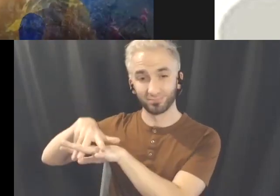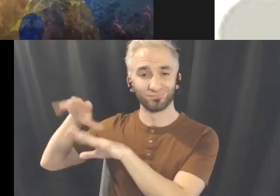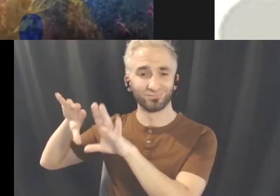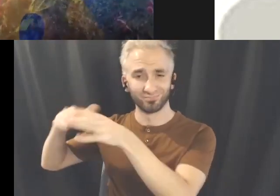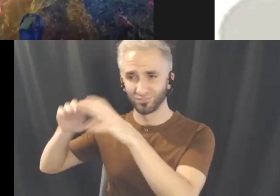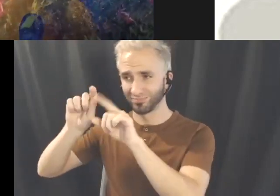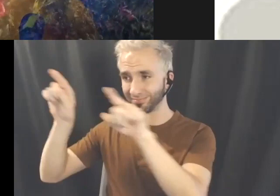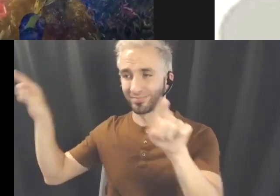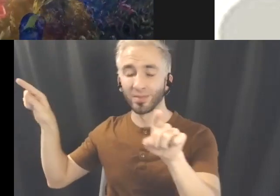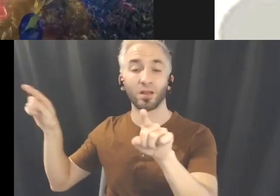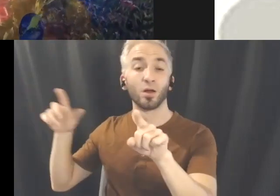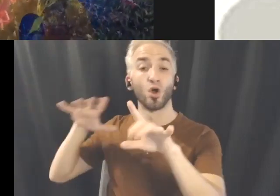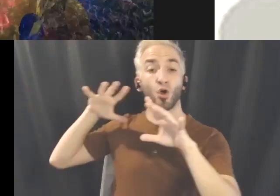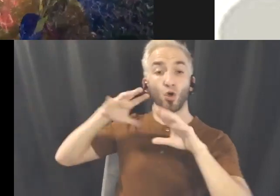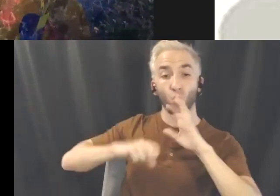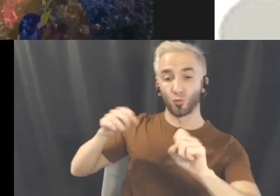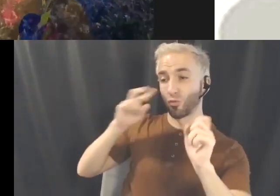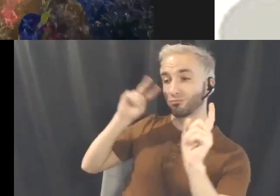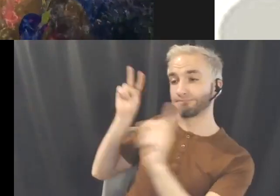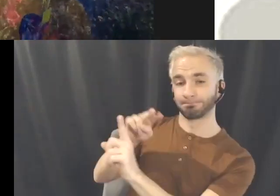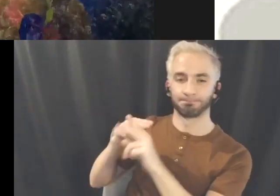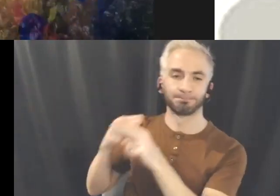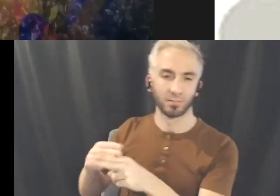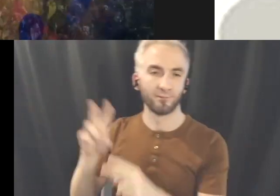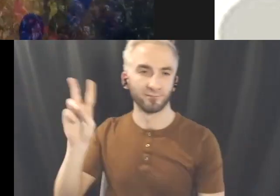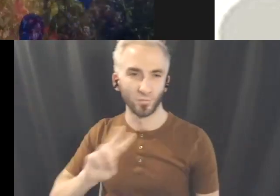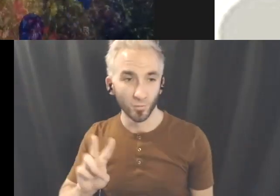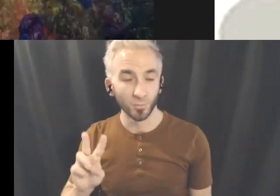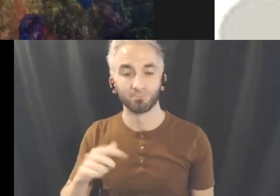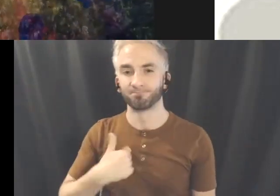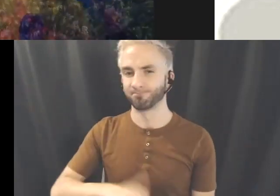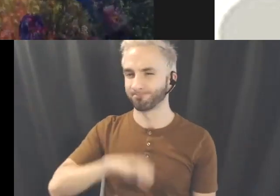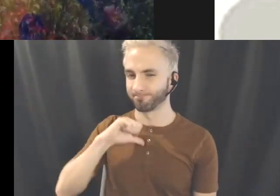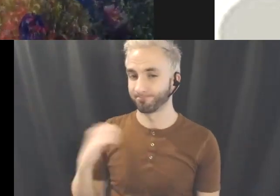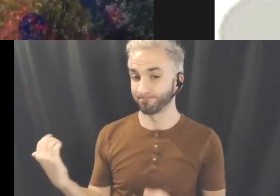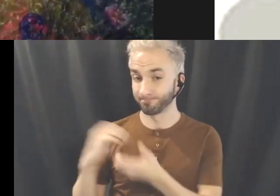It is my humble pleasure to have had Sammy Chien here on these Coast Salish lands as